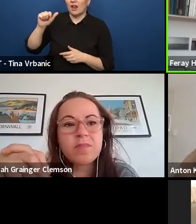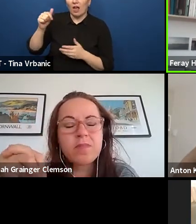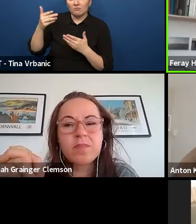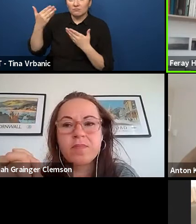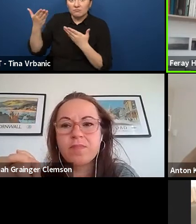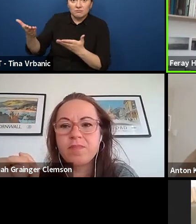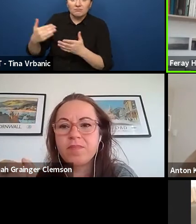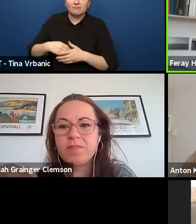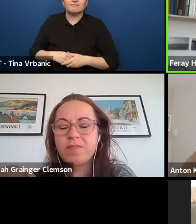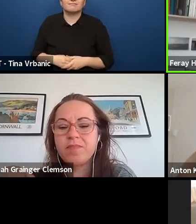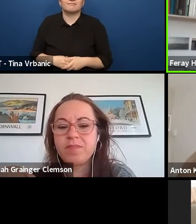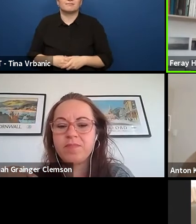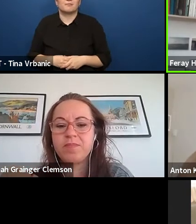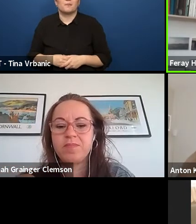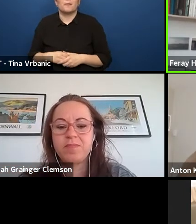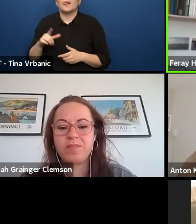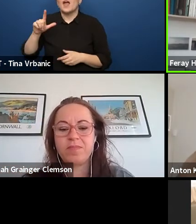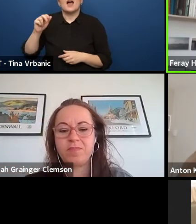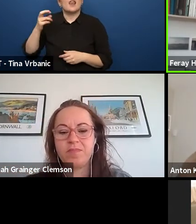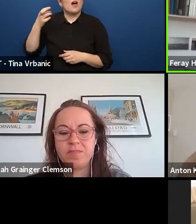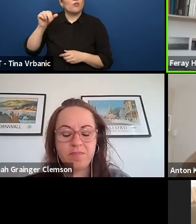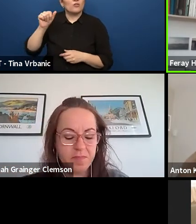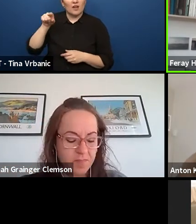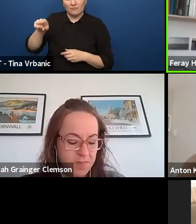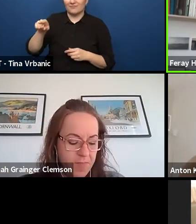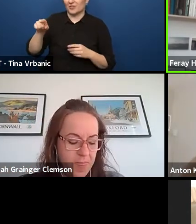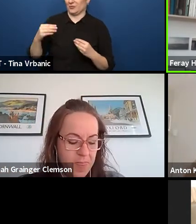Laura was one of our young ambassadors.